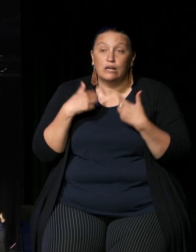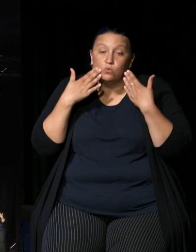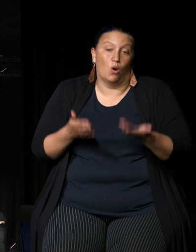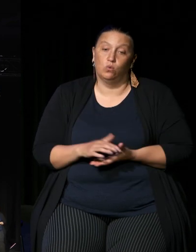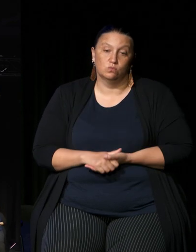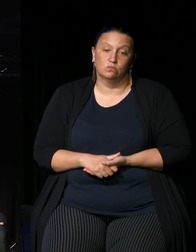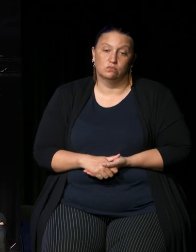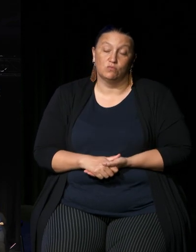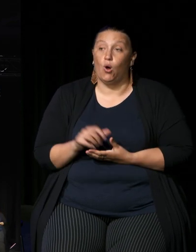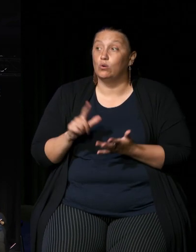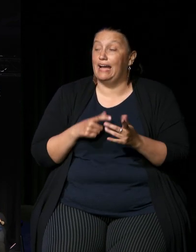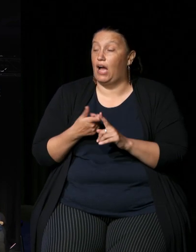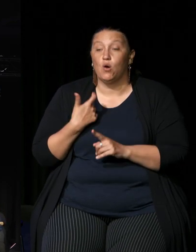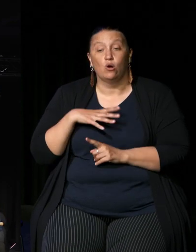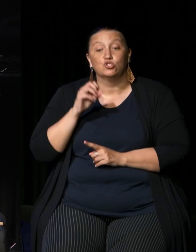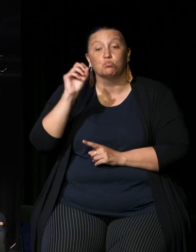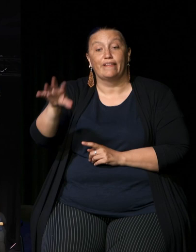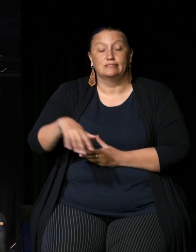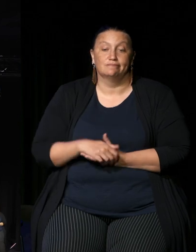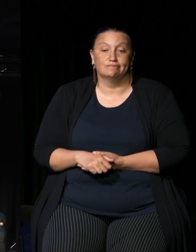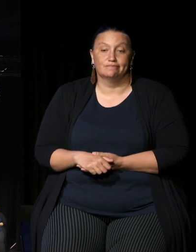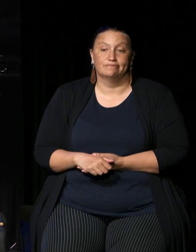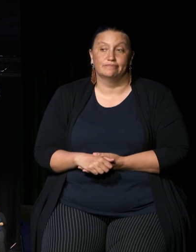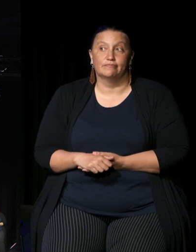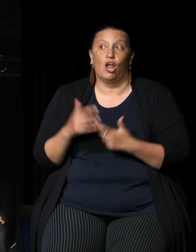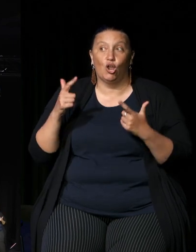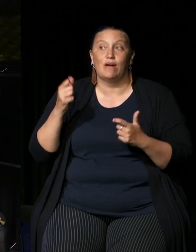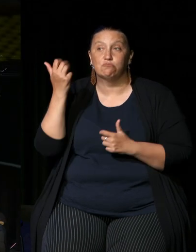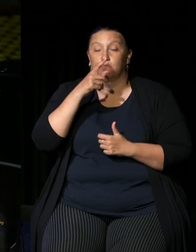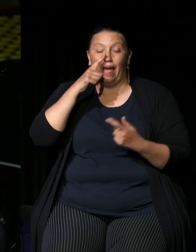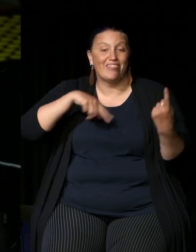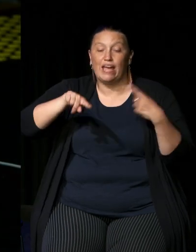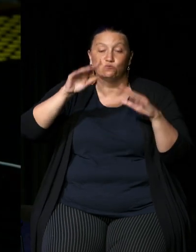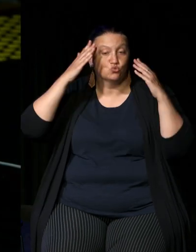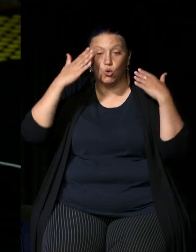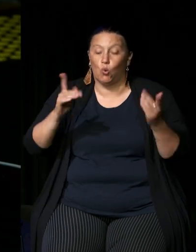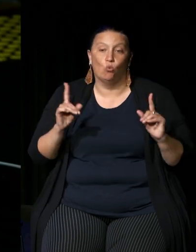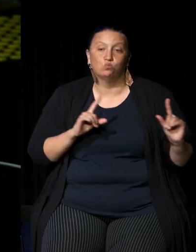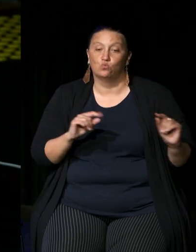okay and a lot of Aboriginal people out there that I've spoken to say the same thing